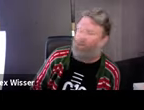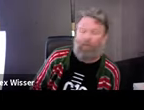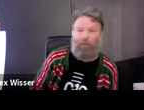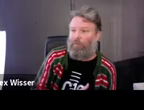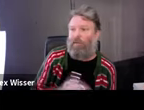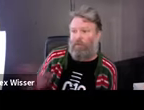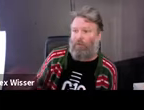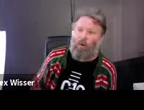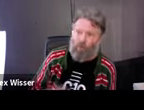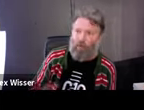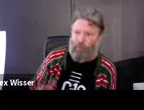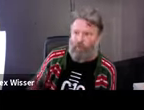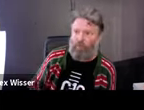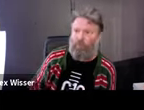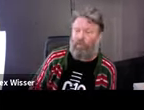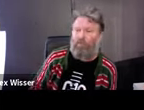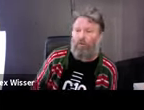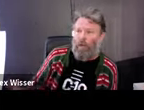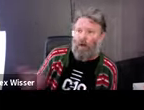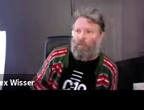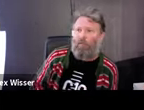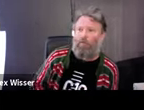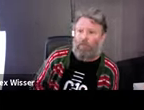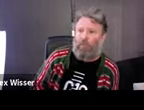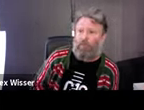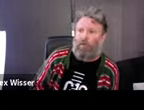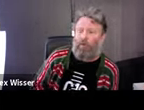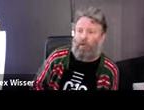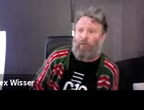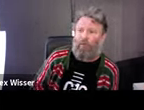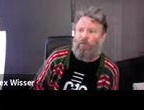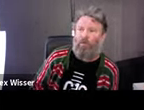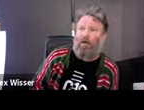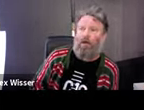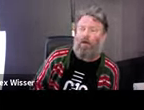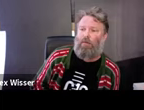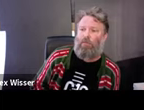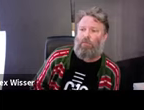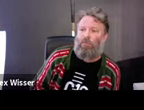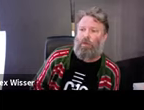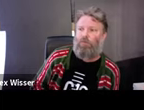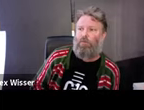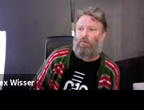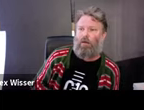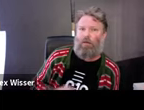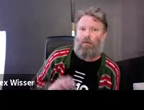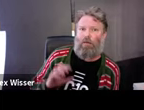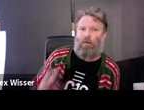carbon sequestration paddocks, I can't remember, but they do a whole lot of different things. Our idea was we would come on and we would